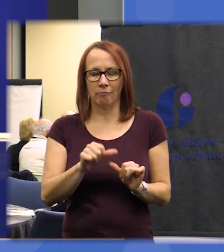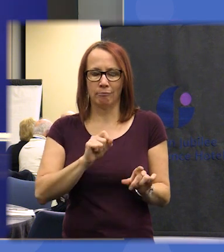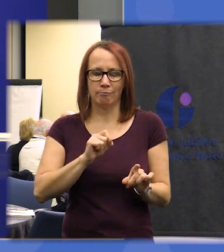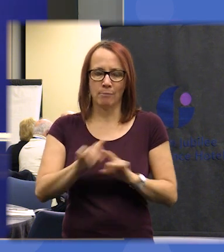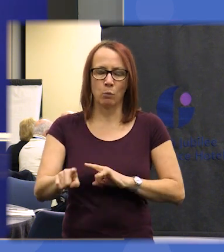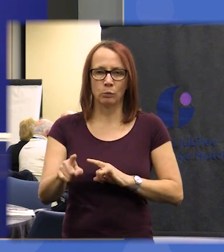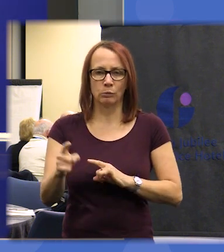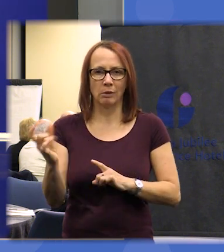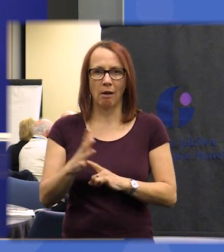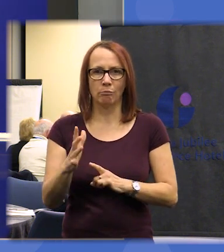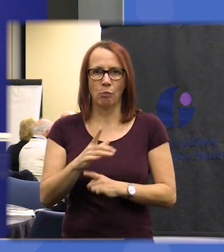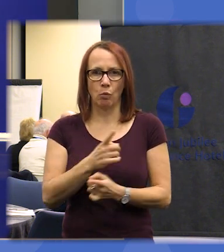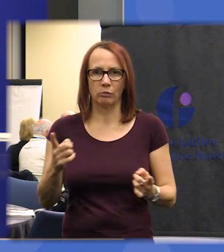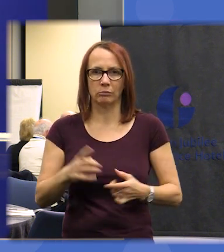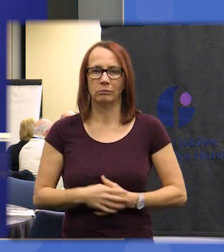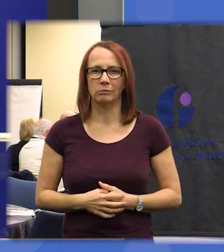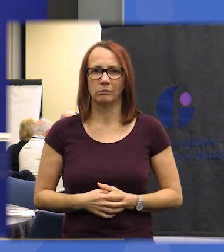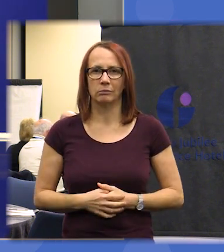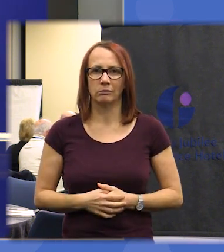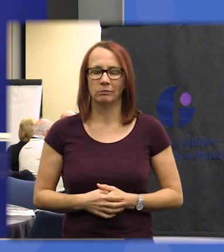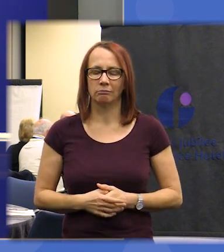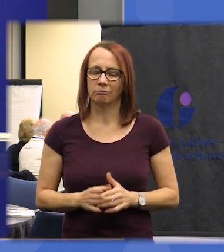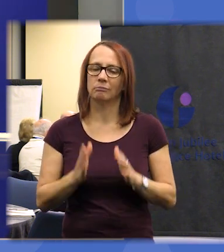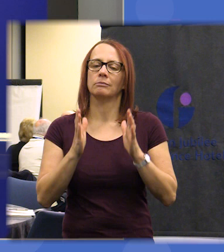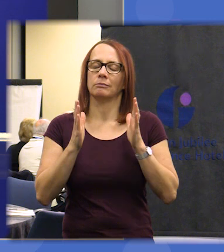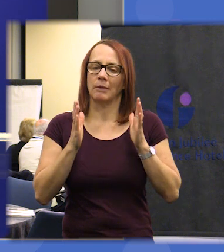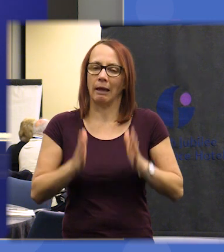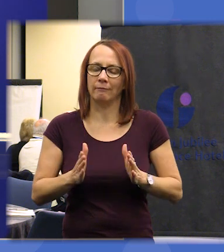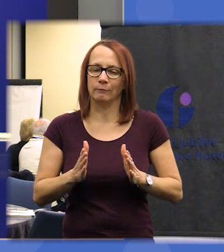majority of you and I think I need to really reiterate my is that we are now